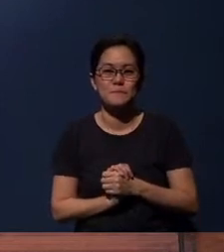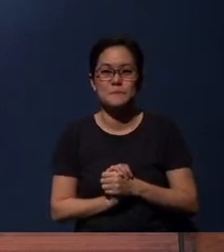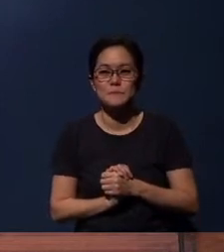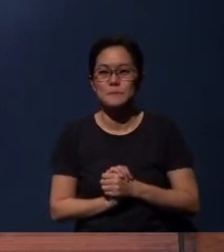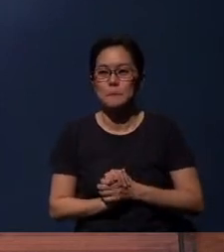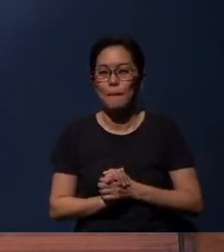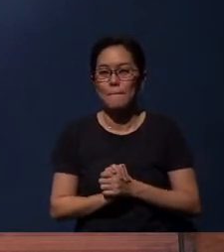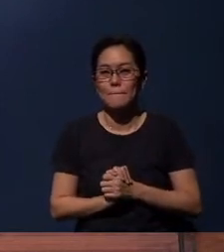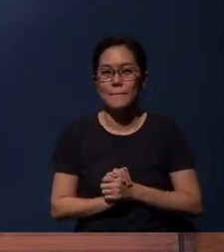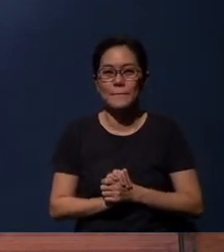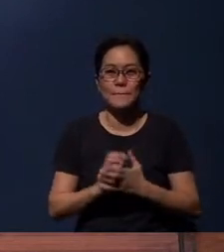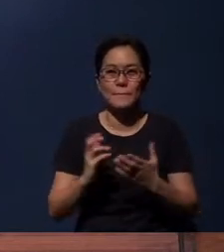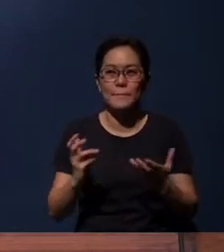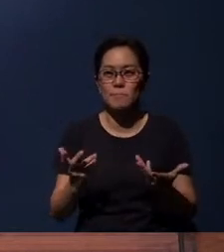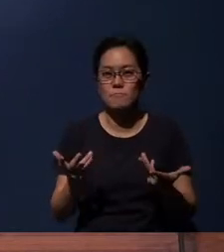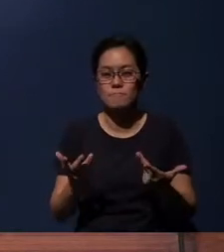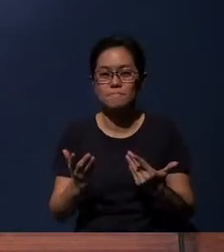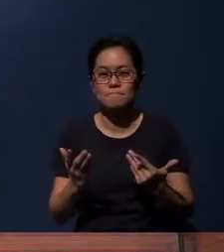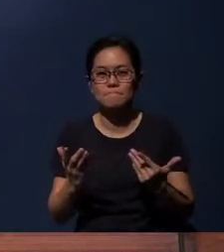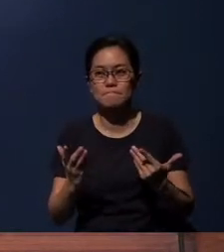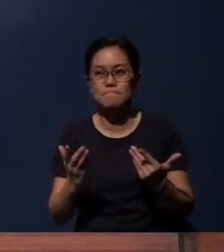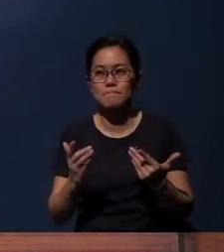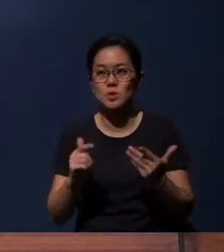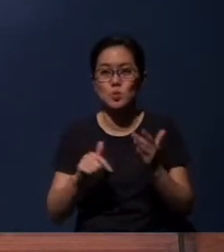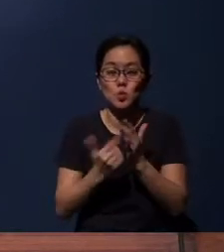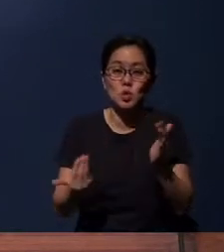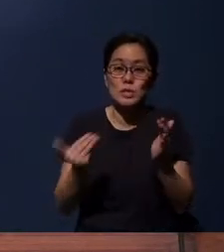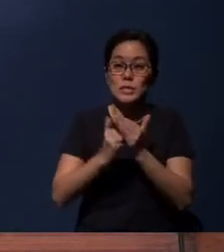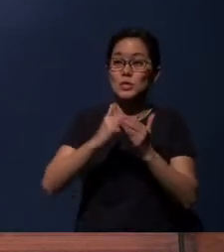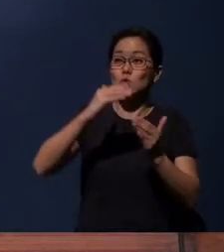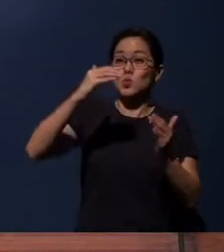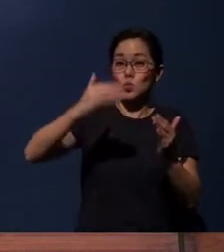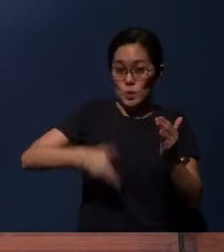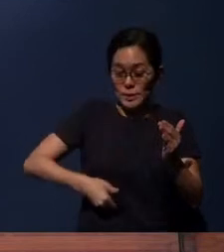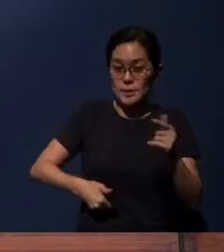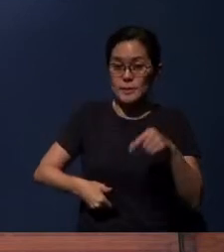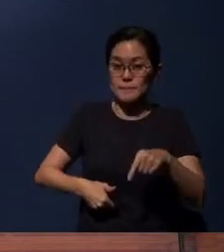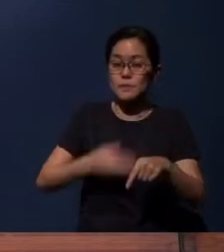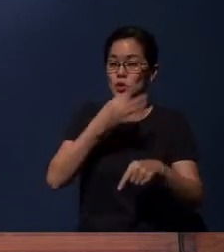Once again, welcome to the communion table.